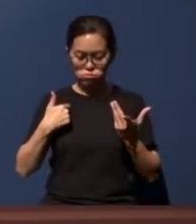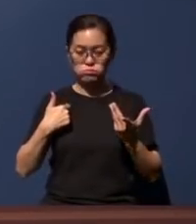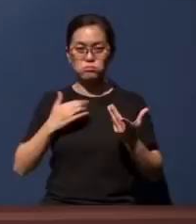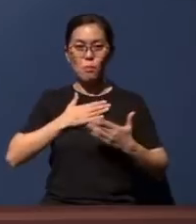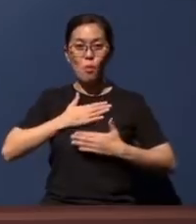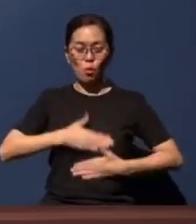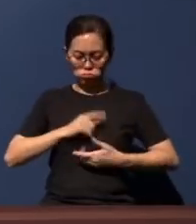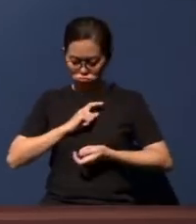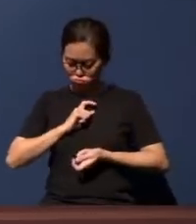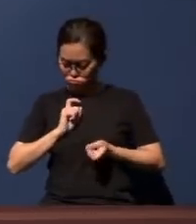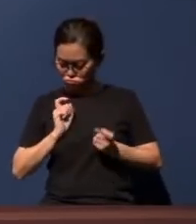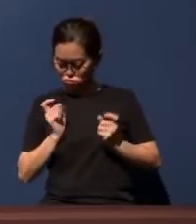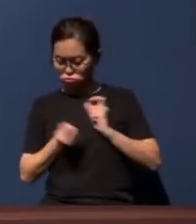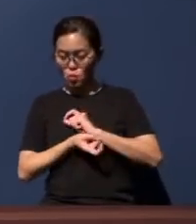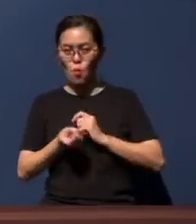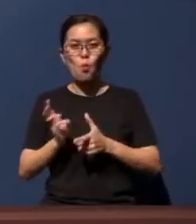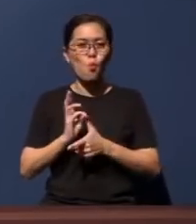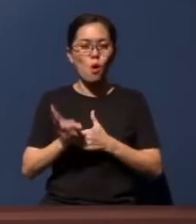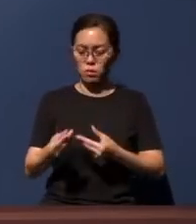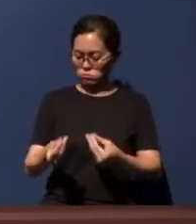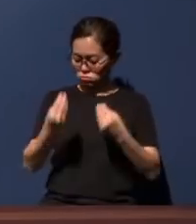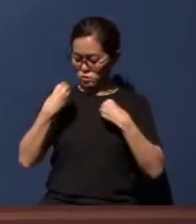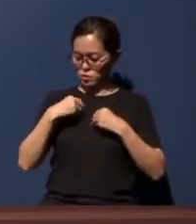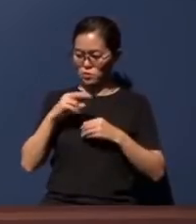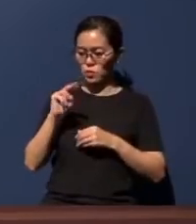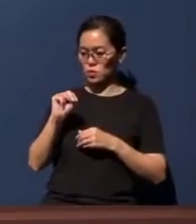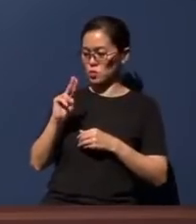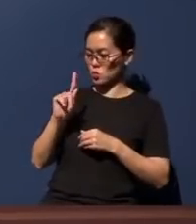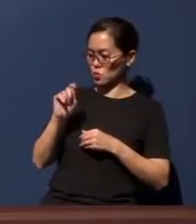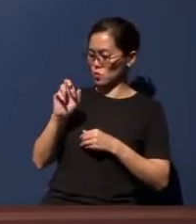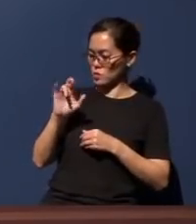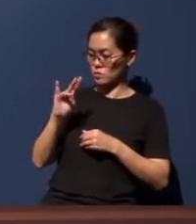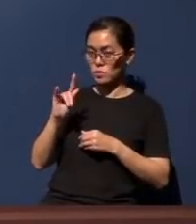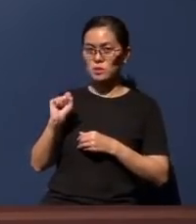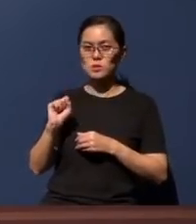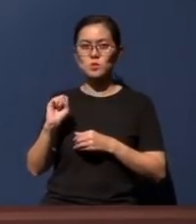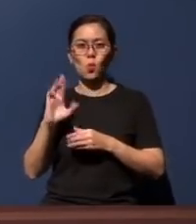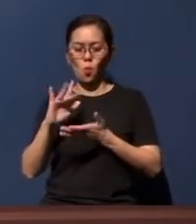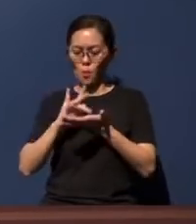whether it is to provide us nutrients, whether it is medicine, to provide us some